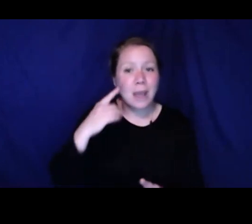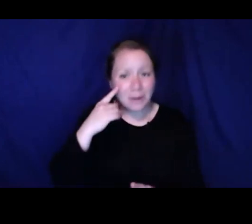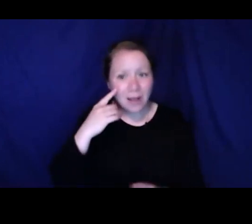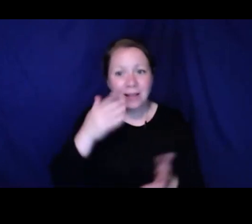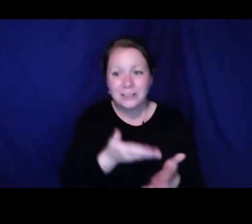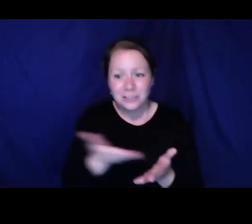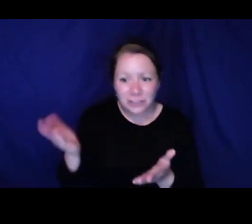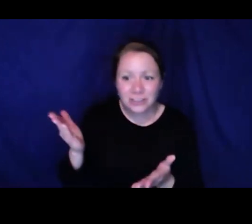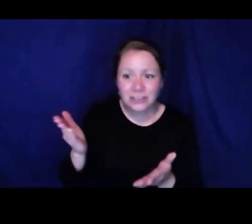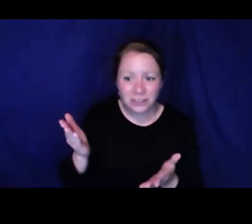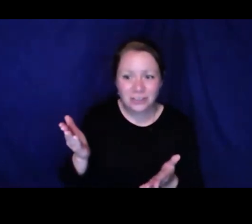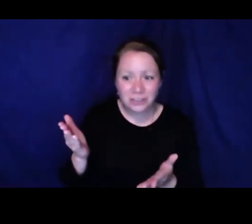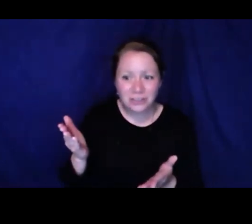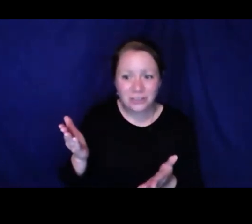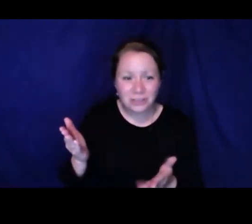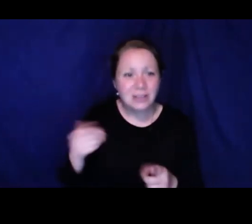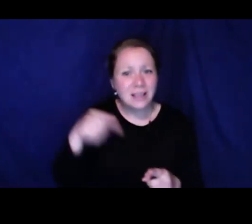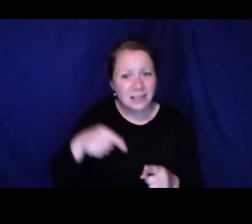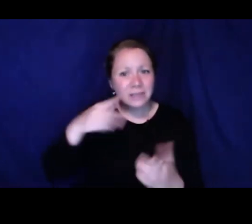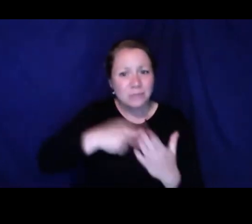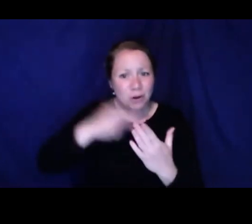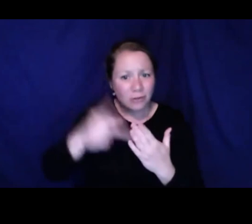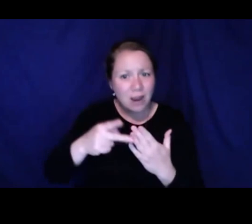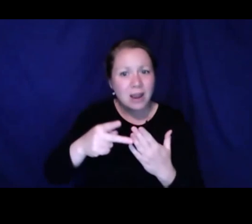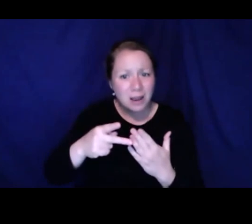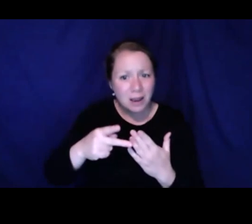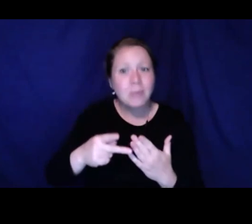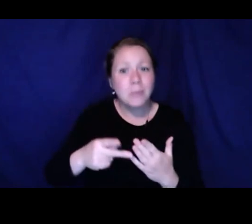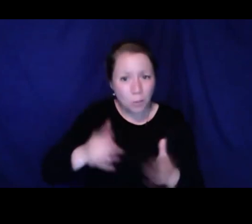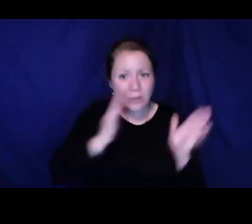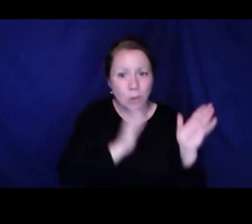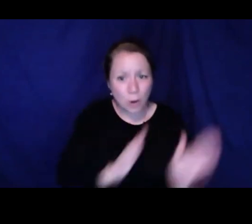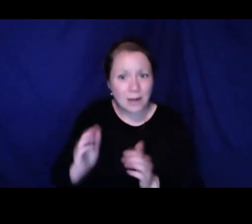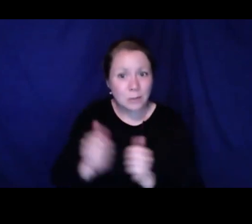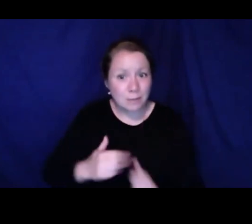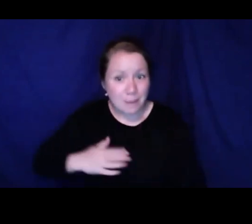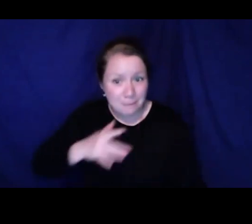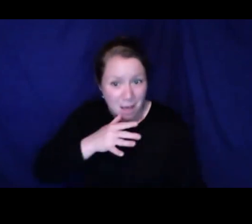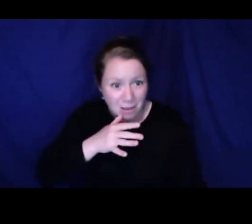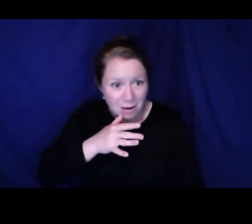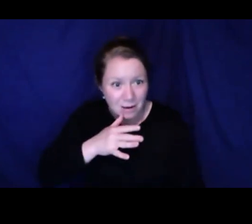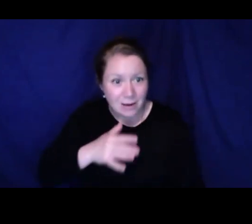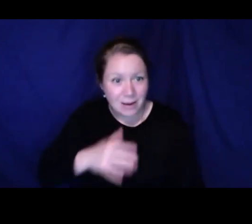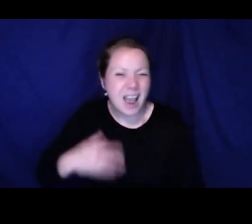Thank you so much. We have about two minutes. I wo uld like to acknowledge the fact this